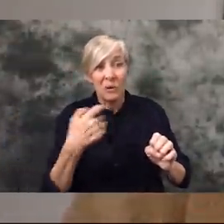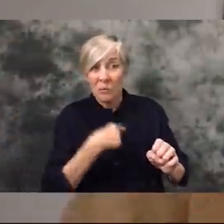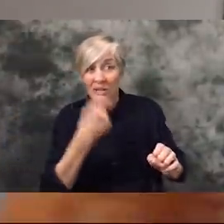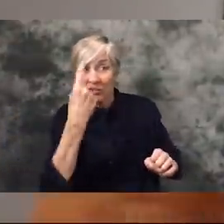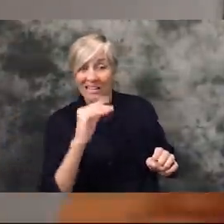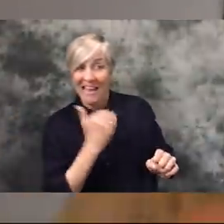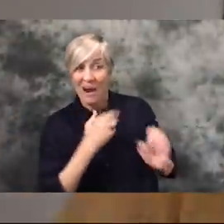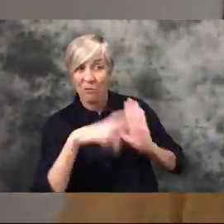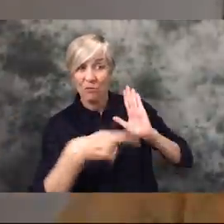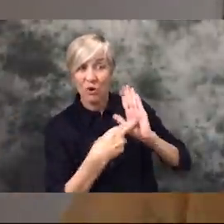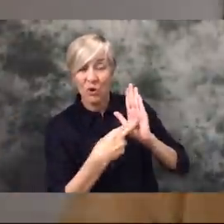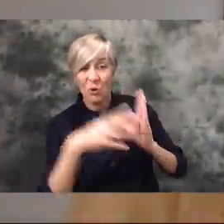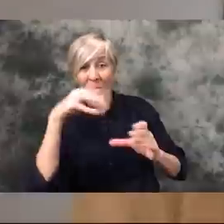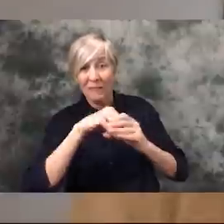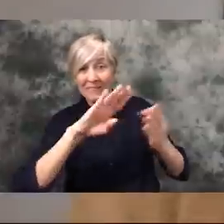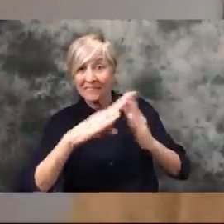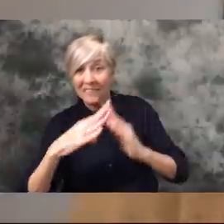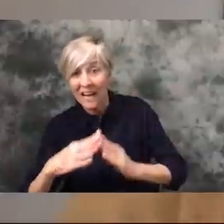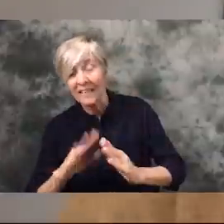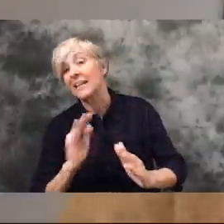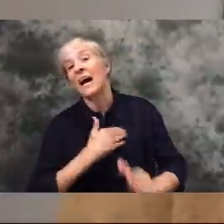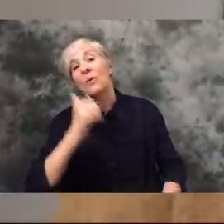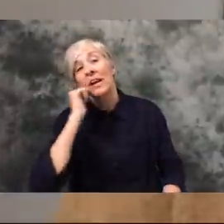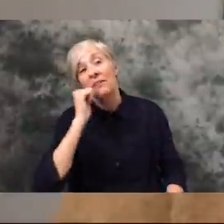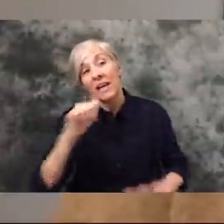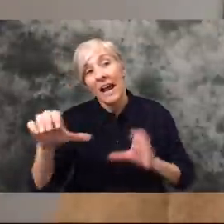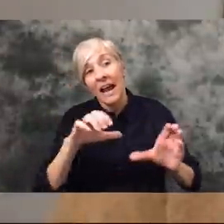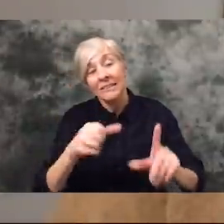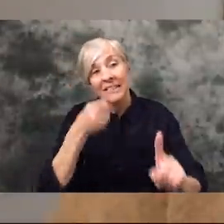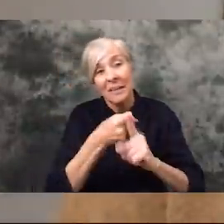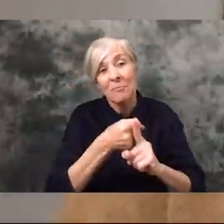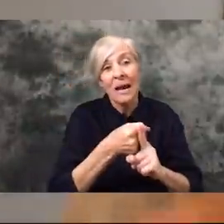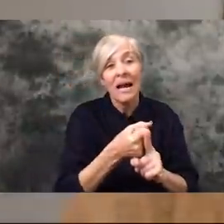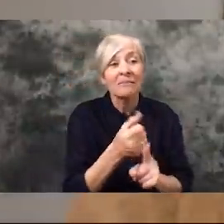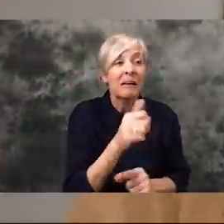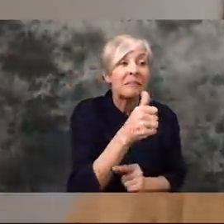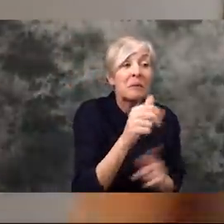and how their day-to-day interactions can actually impact, you know, not tens but